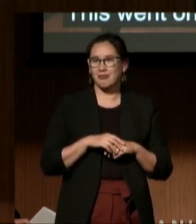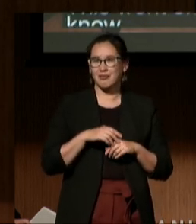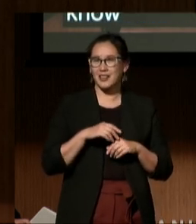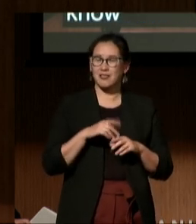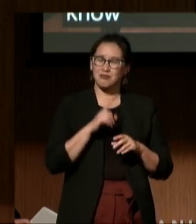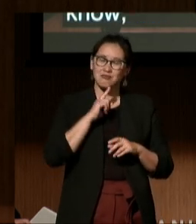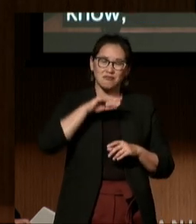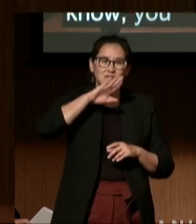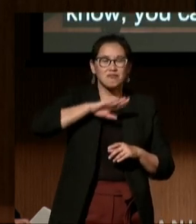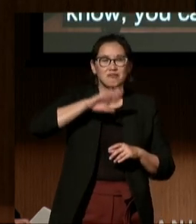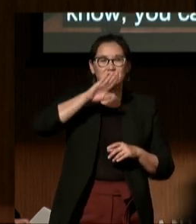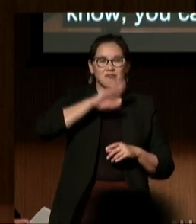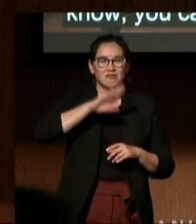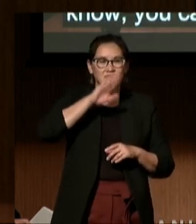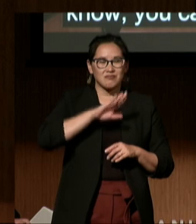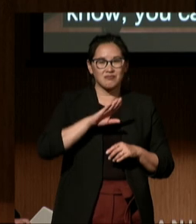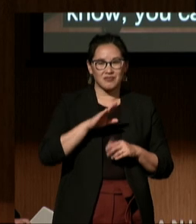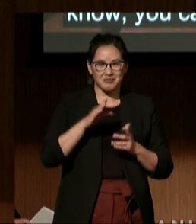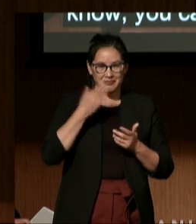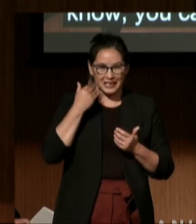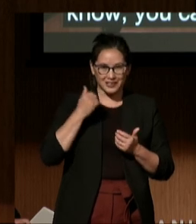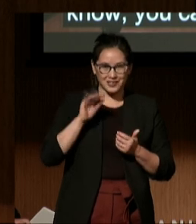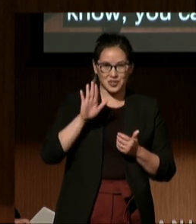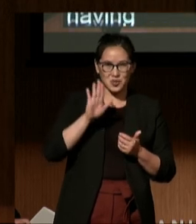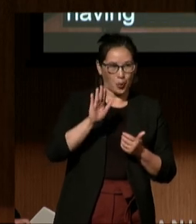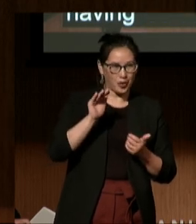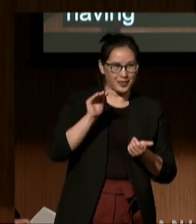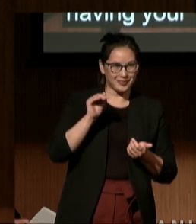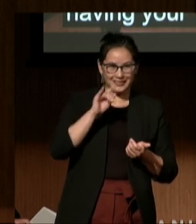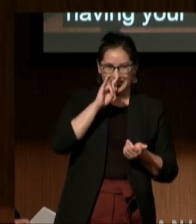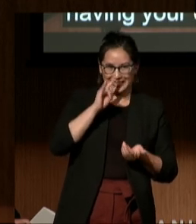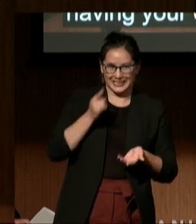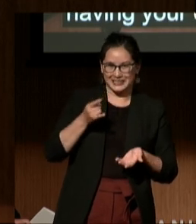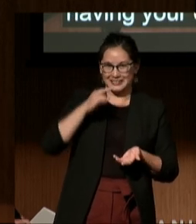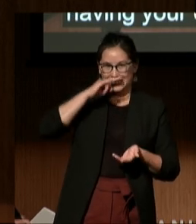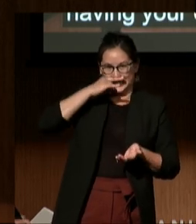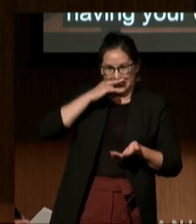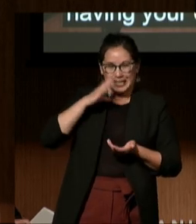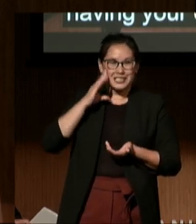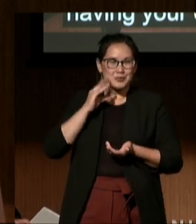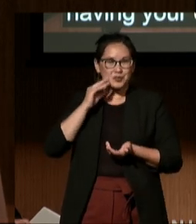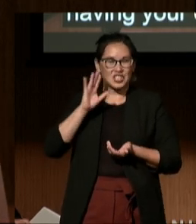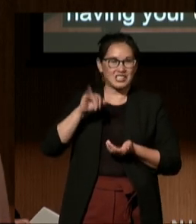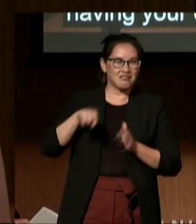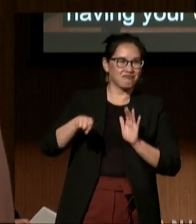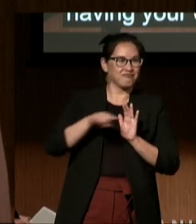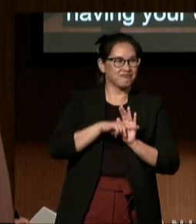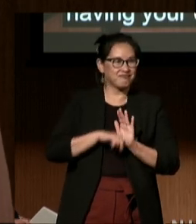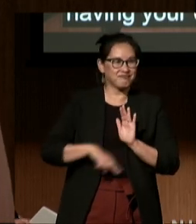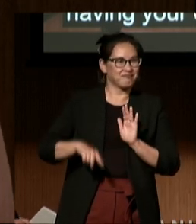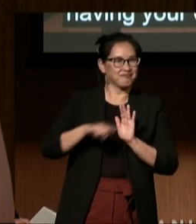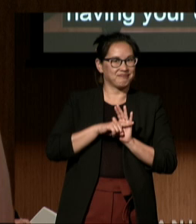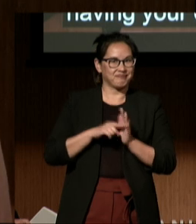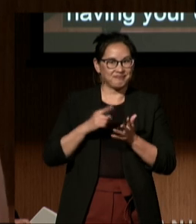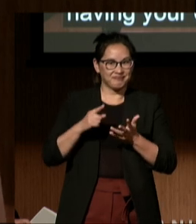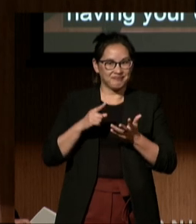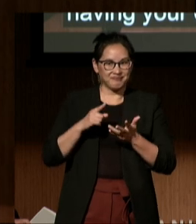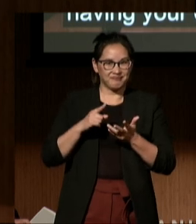you know, having your child experiencing, you know, these negative consequences for something